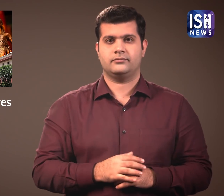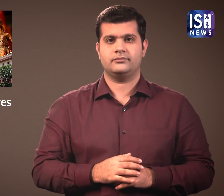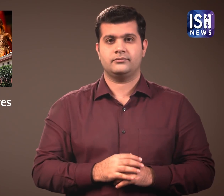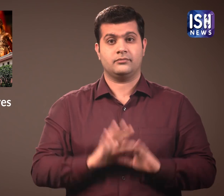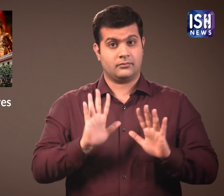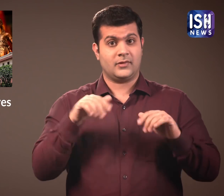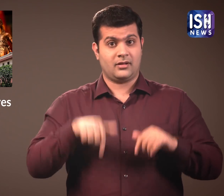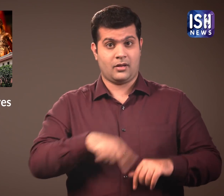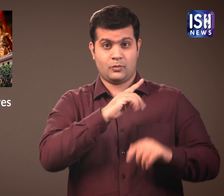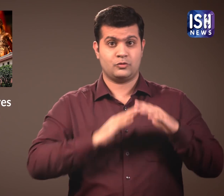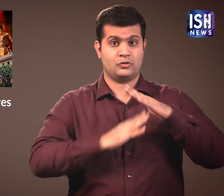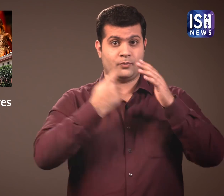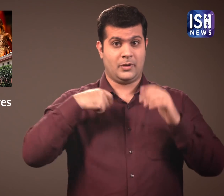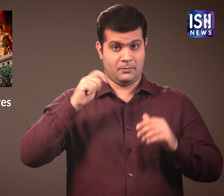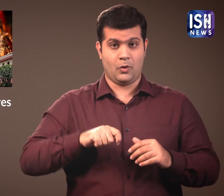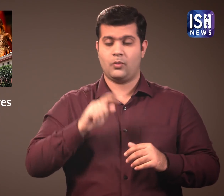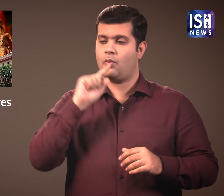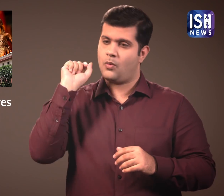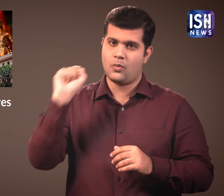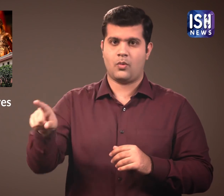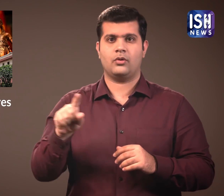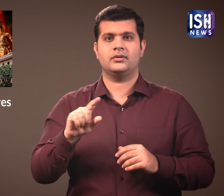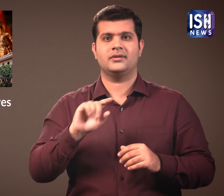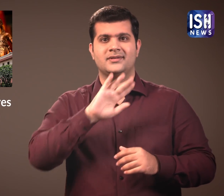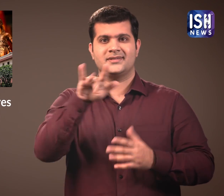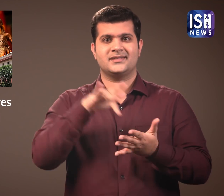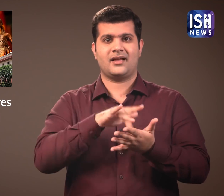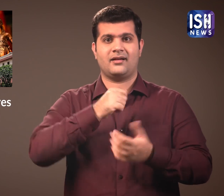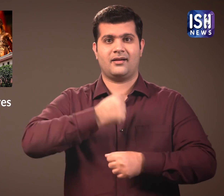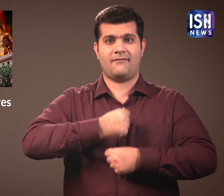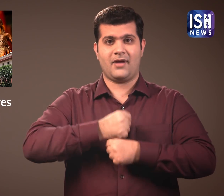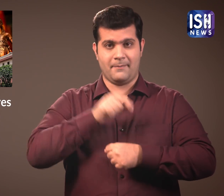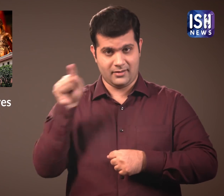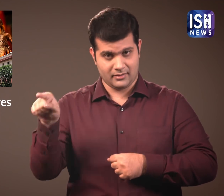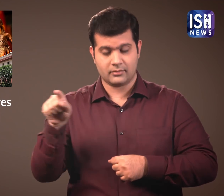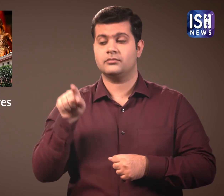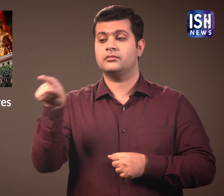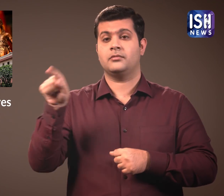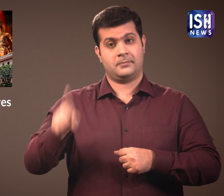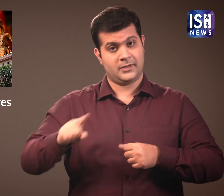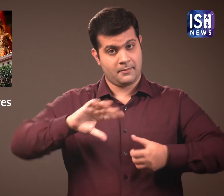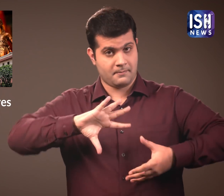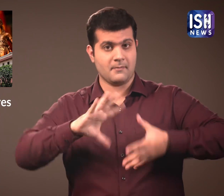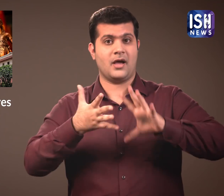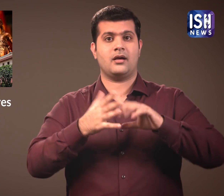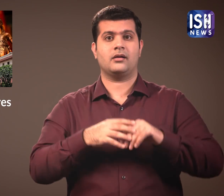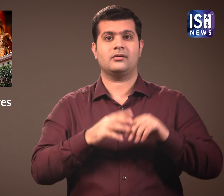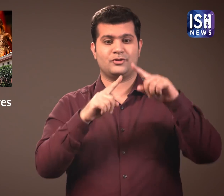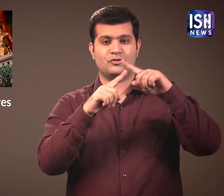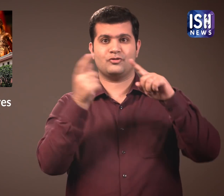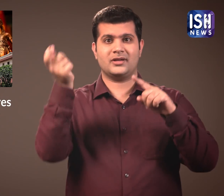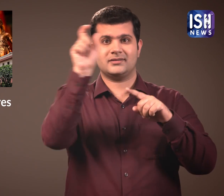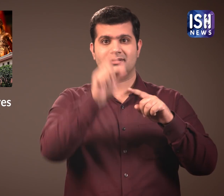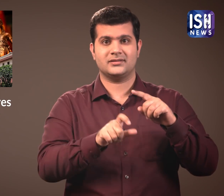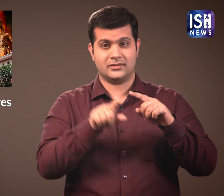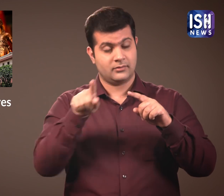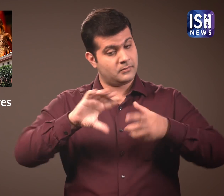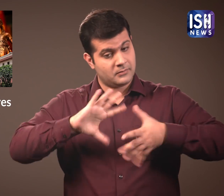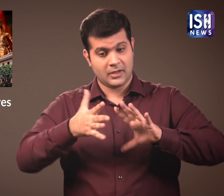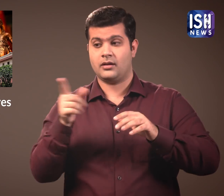The Supreme Court has told the Central government to make a Trust